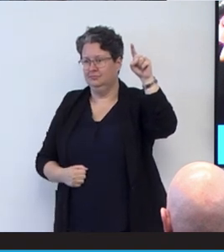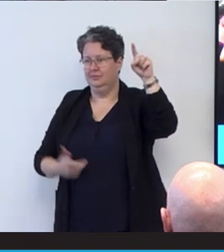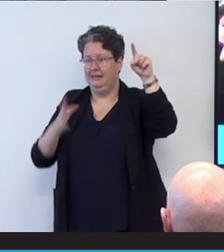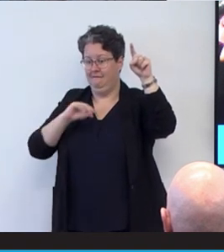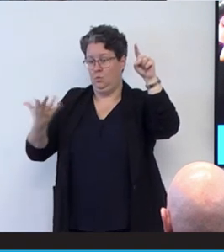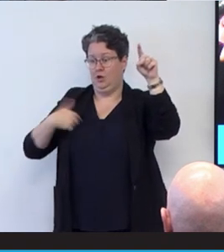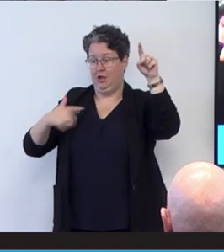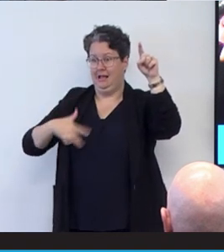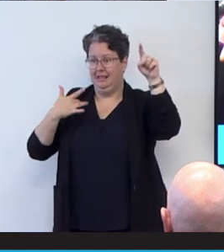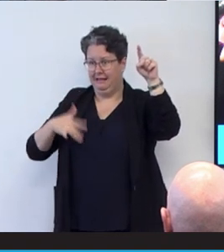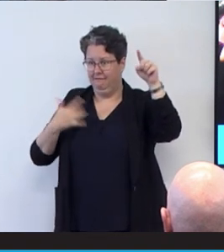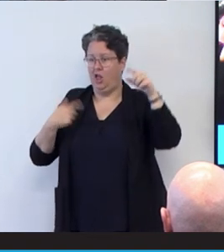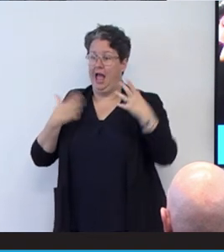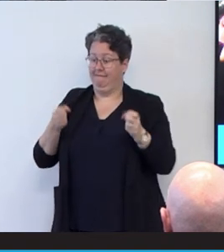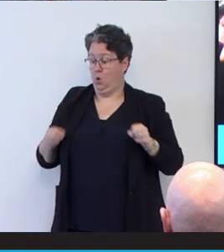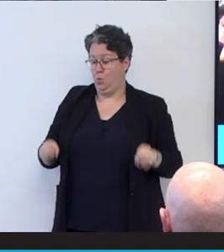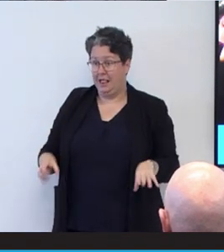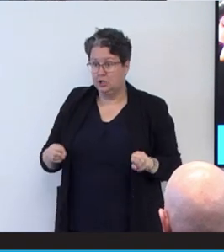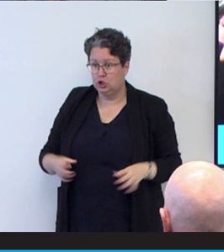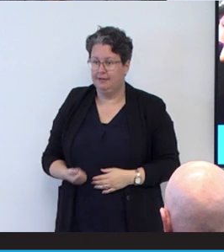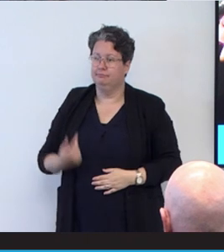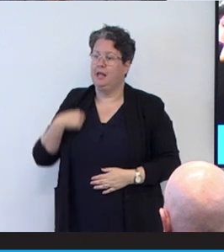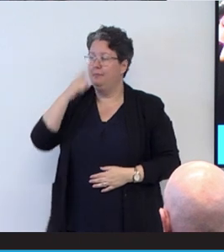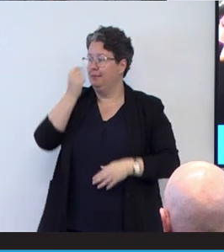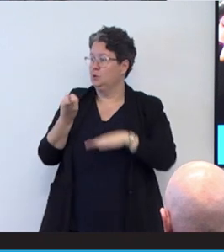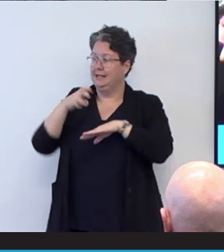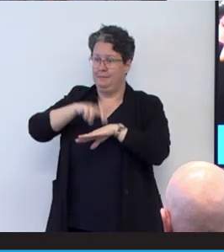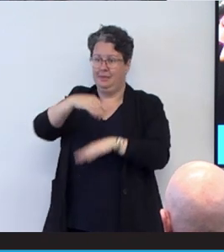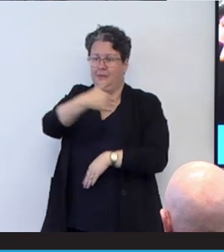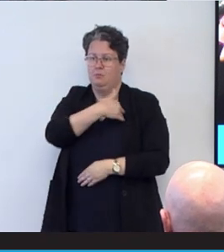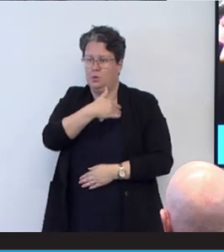I have a wheelchair. I can get up in the morning, I can choose what I eat.